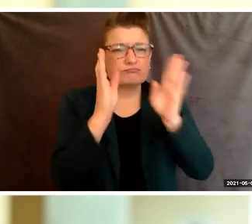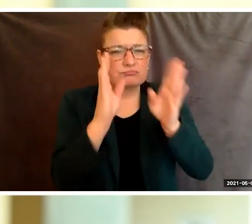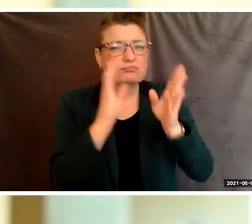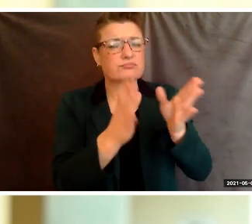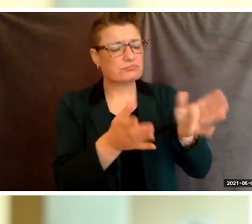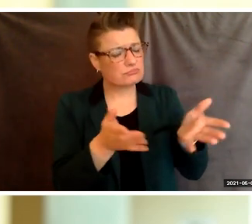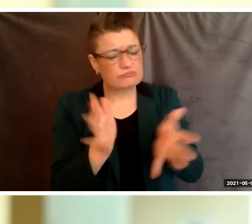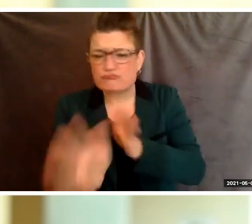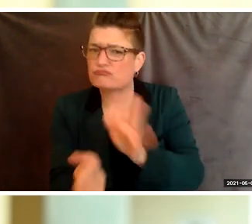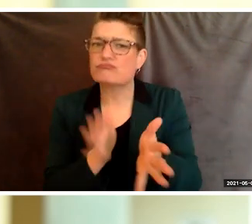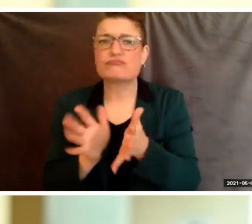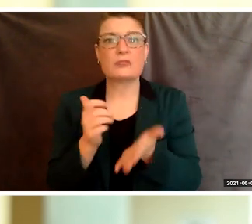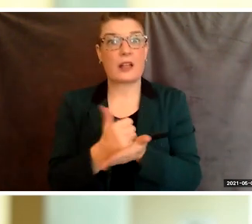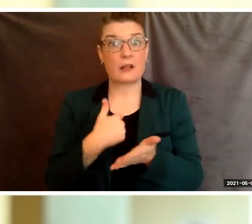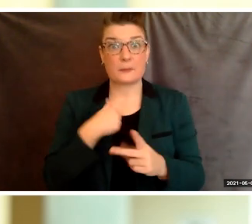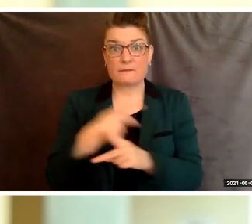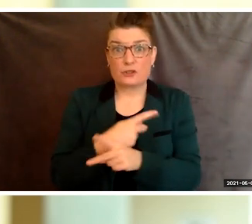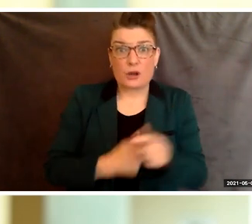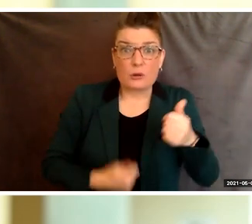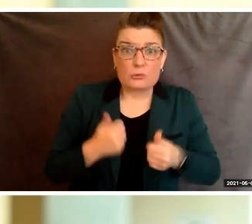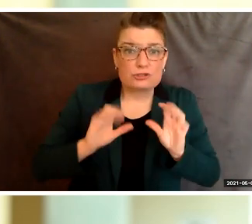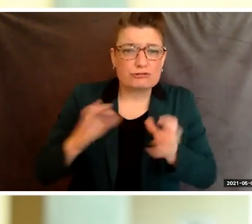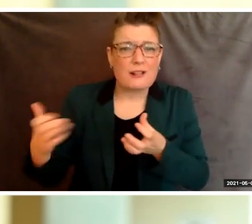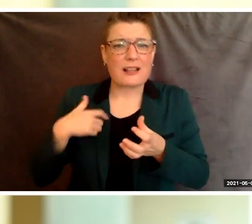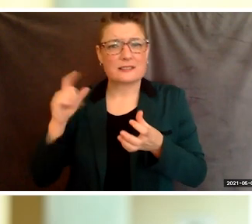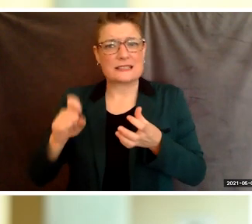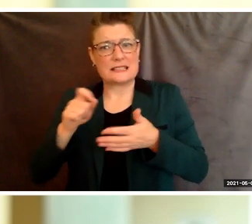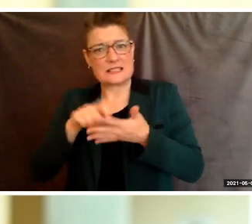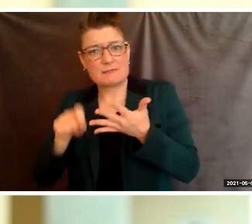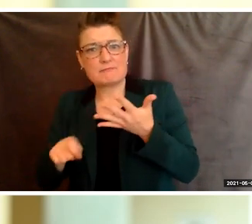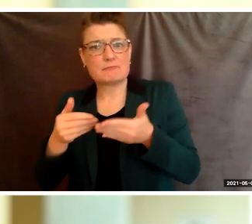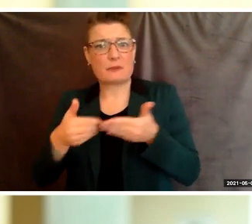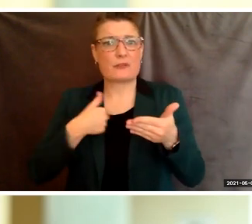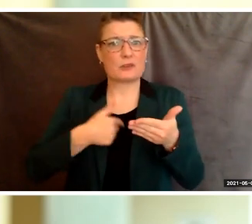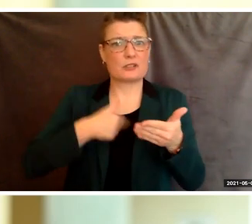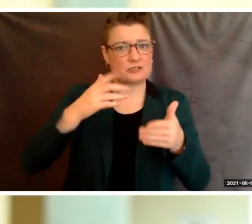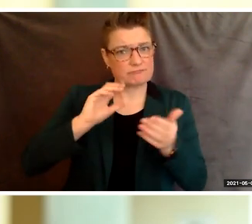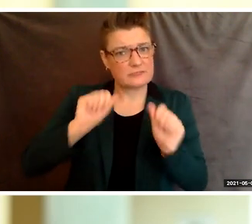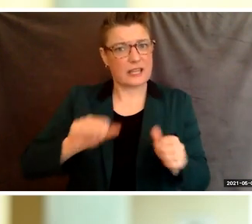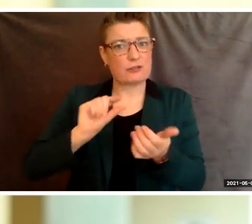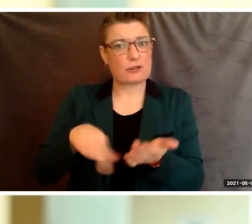She helped me figure out which classes I needed to complete to graduate and pointed me in the right direction.